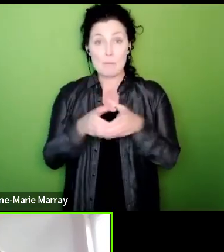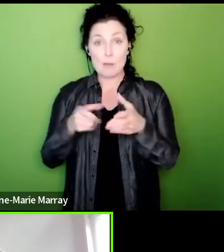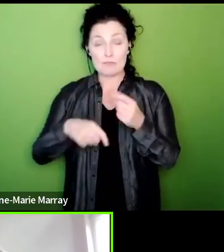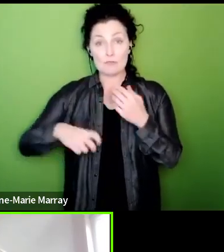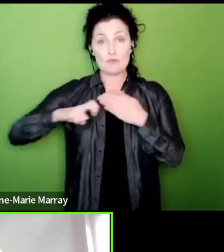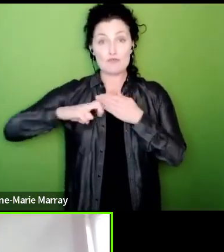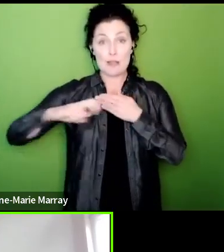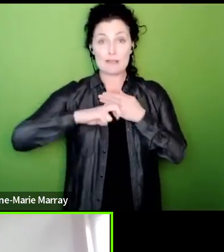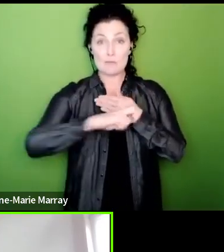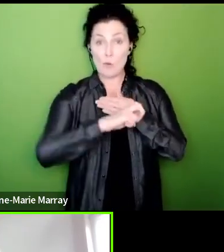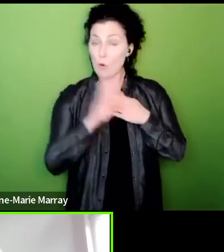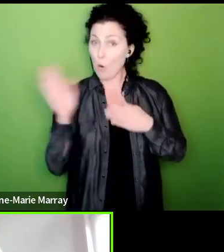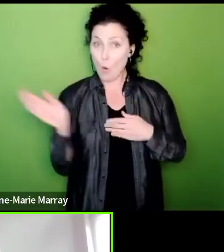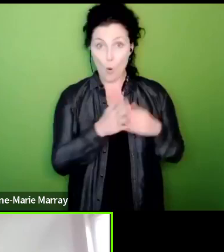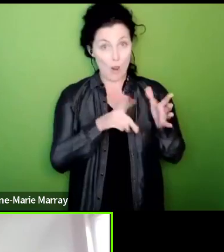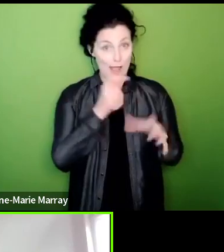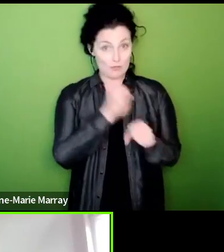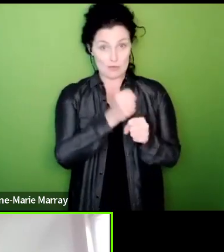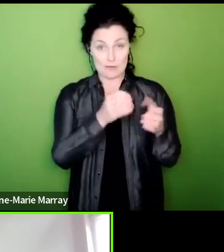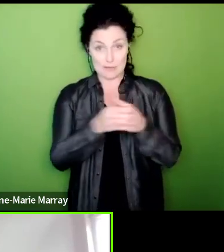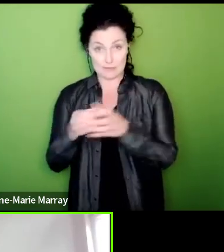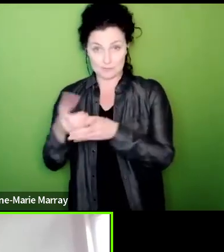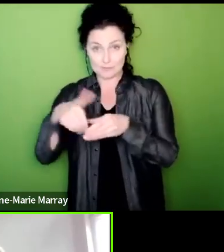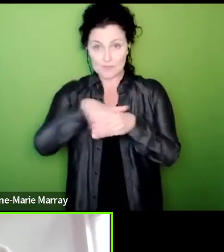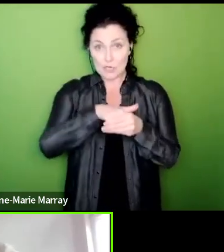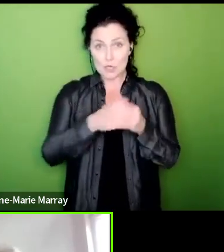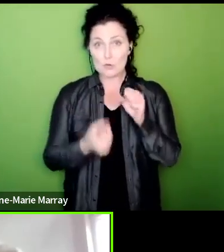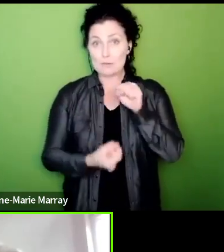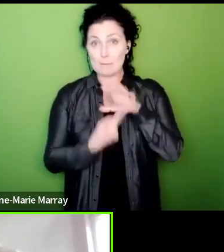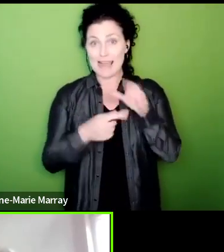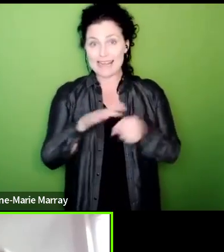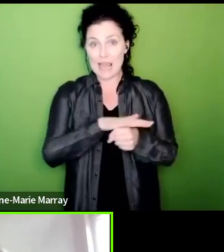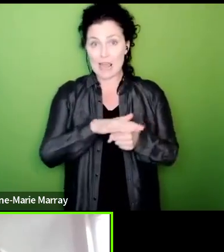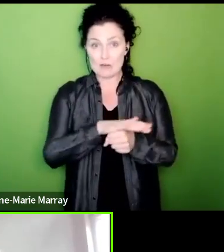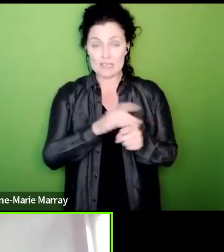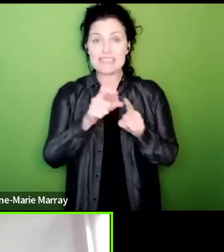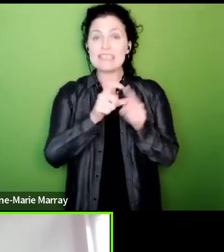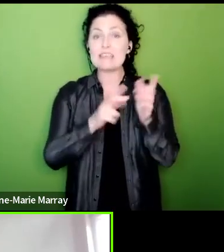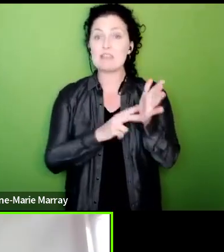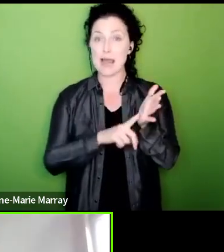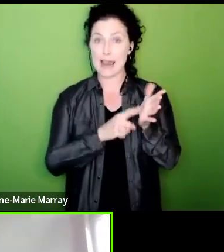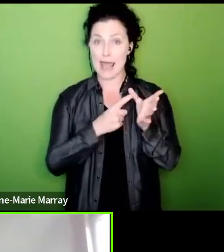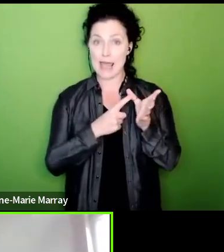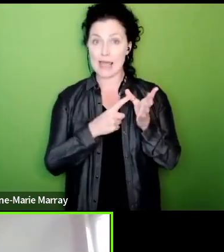the Department of Transport which includes key areas such as the DVLA and the Dvsa and National